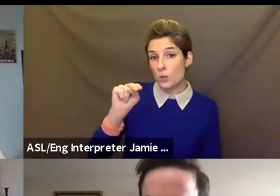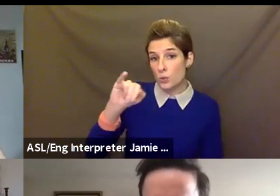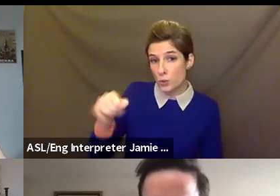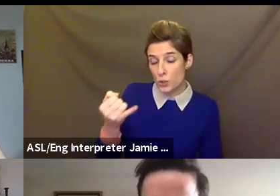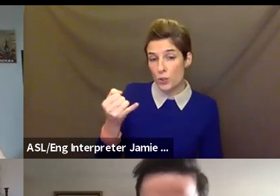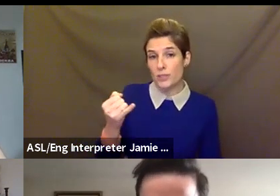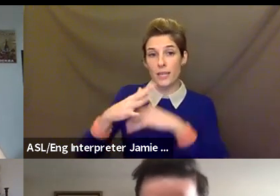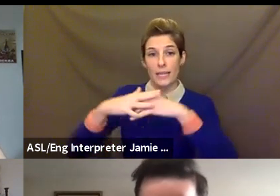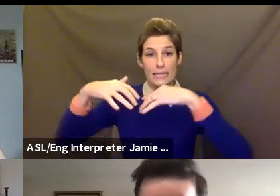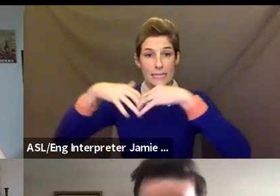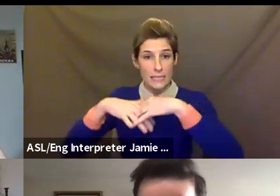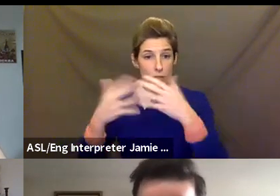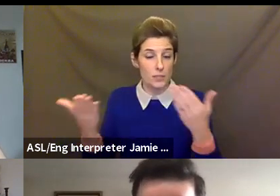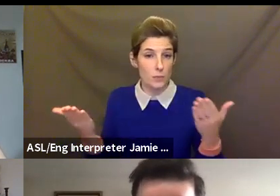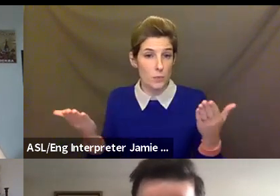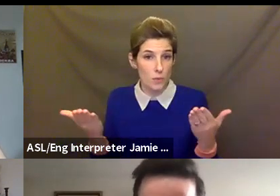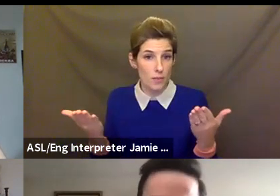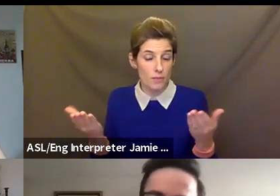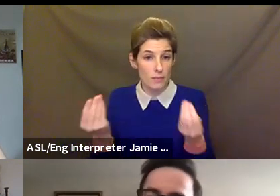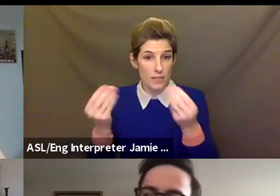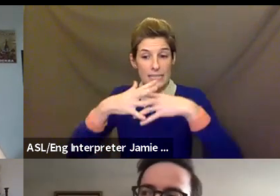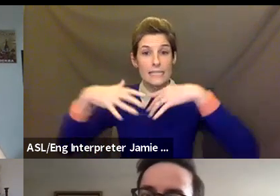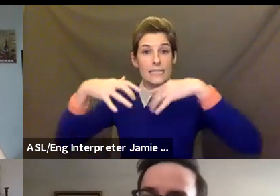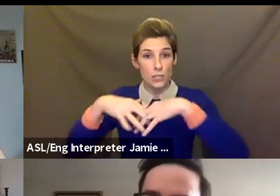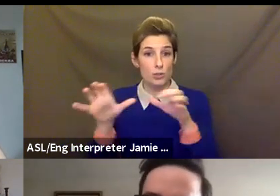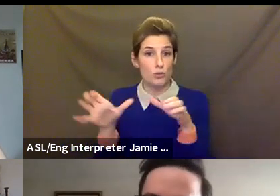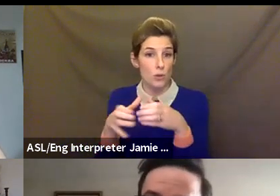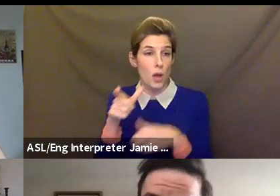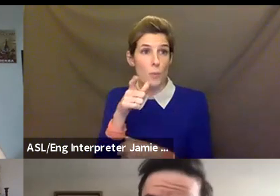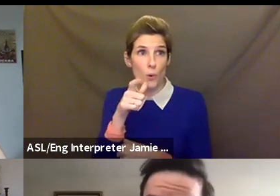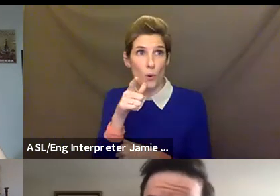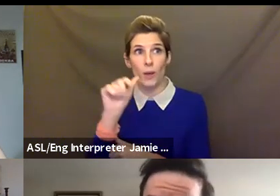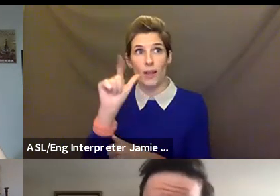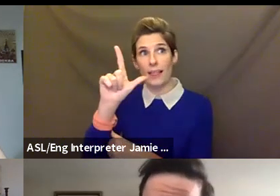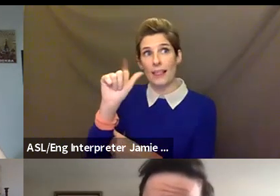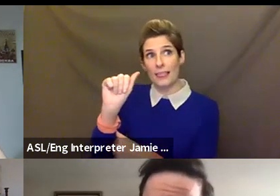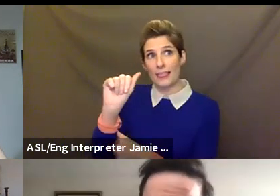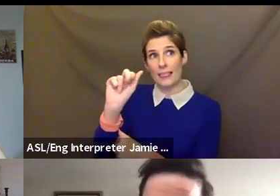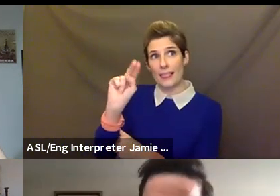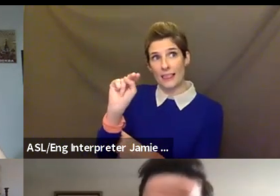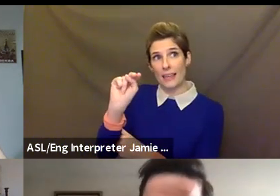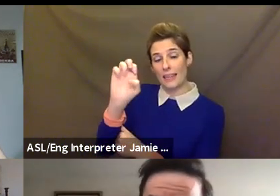Education at New York Theatre Workshop in the East Village. In education at New York Theatre Workshop, we work in